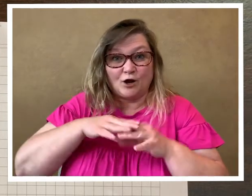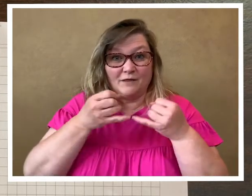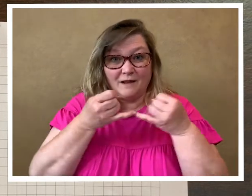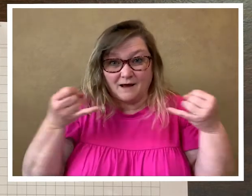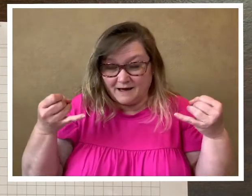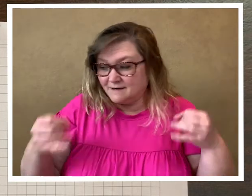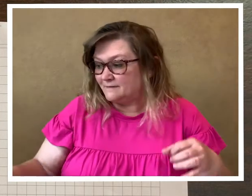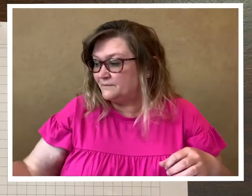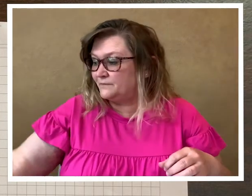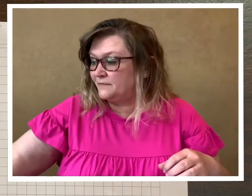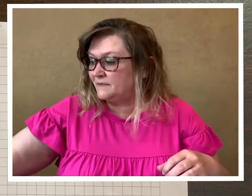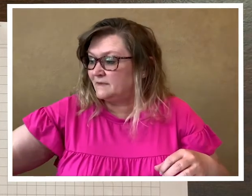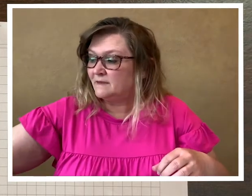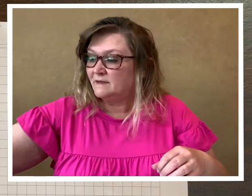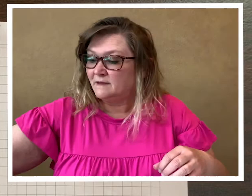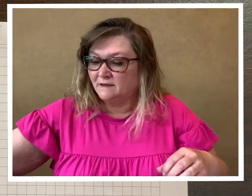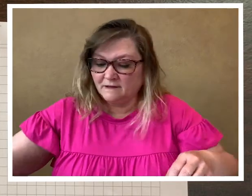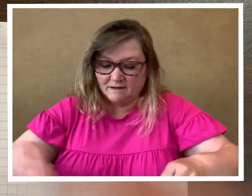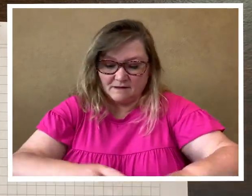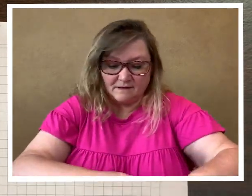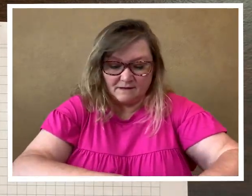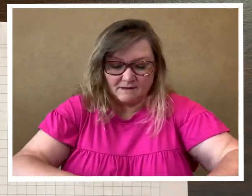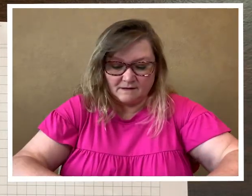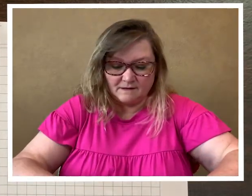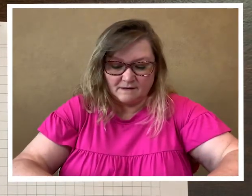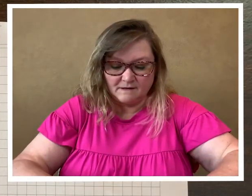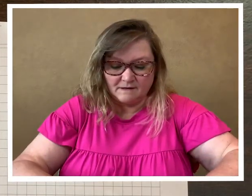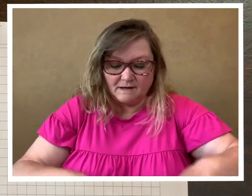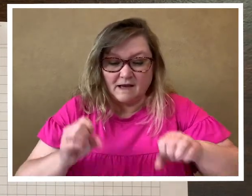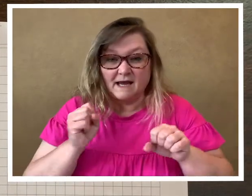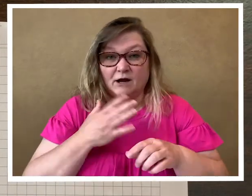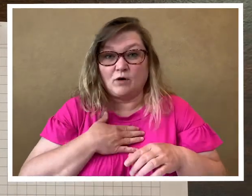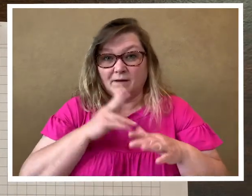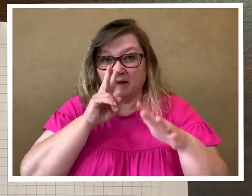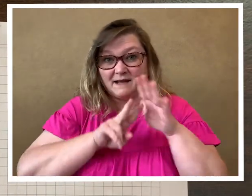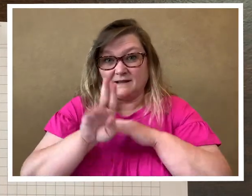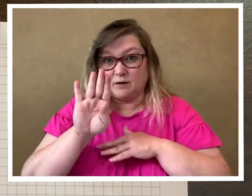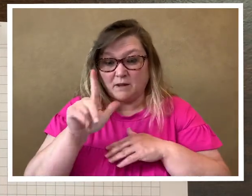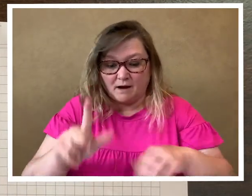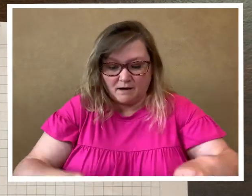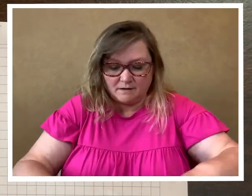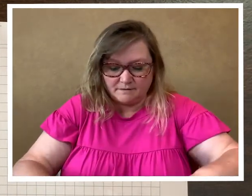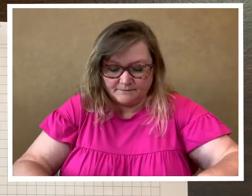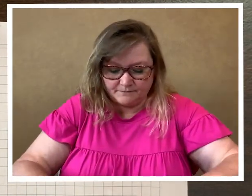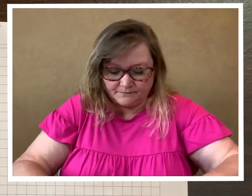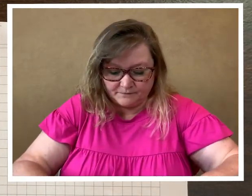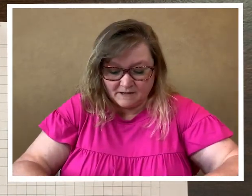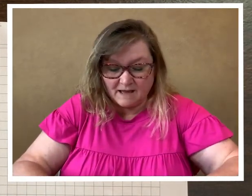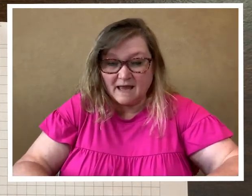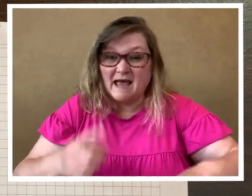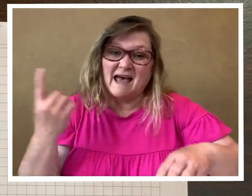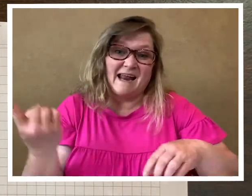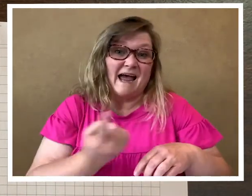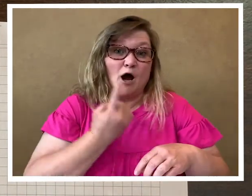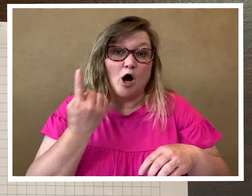the line. I grabbed my clear block and I always